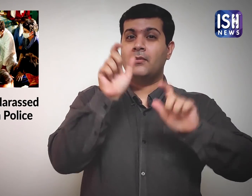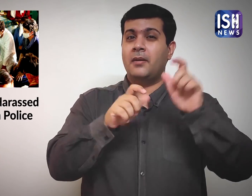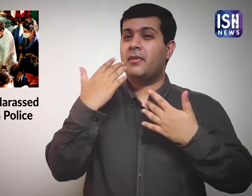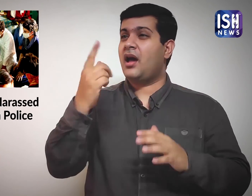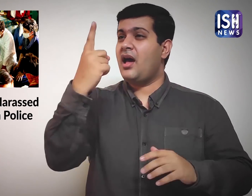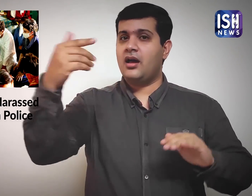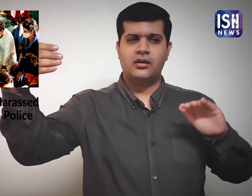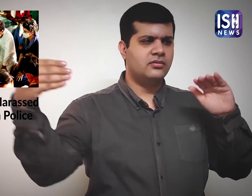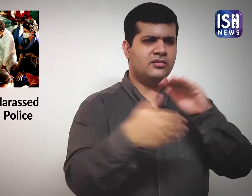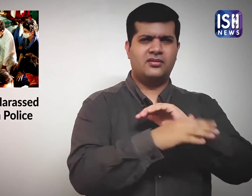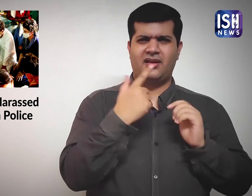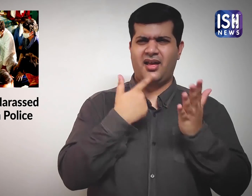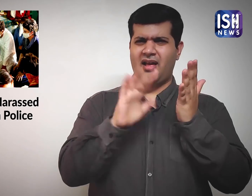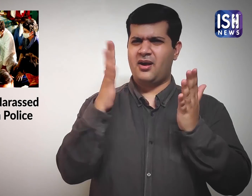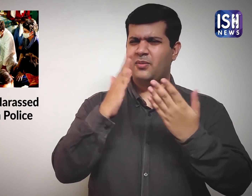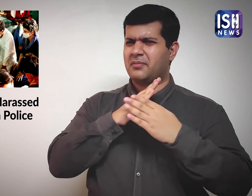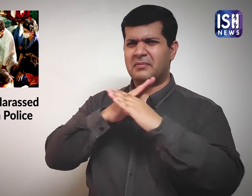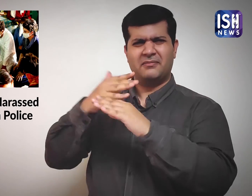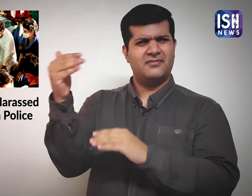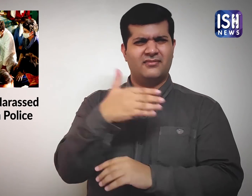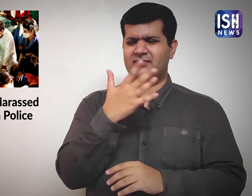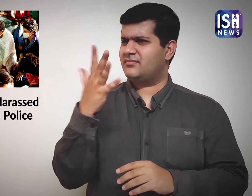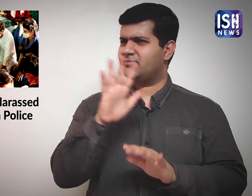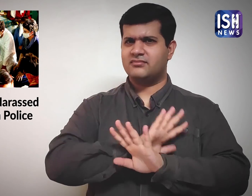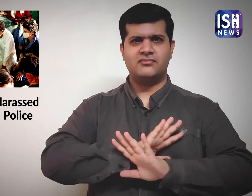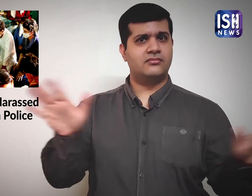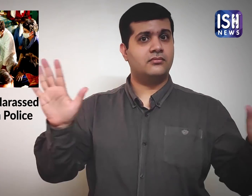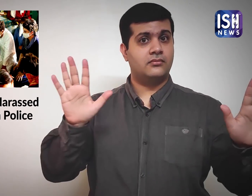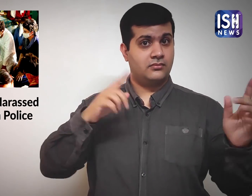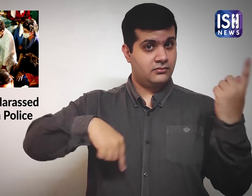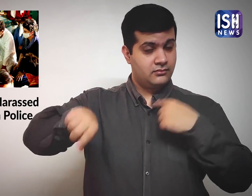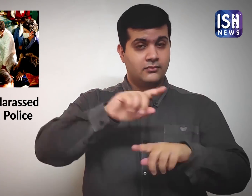Nobody was allowed to enter the village.